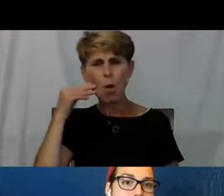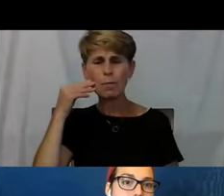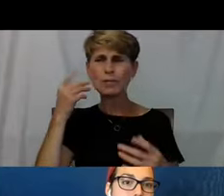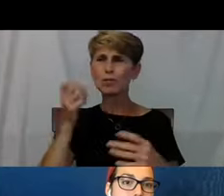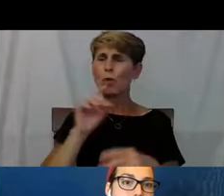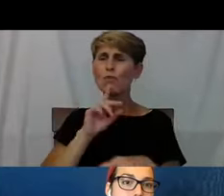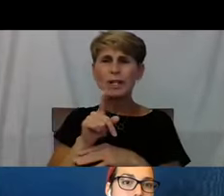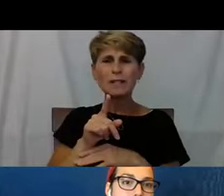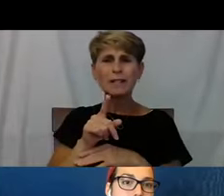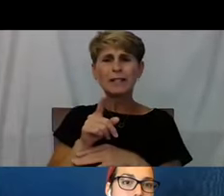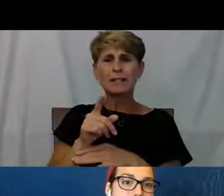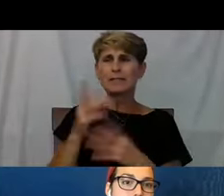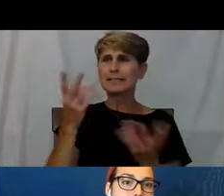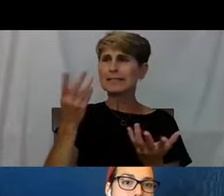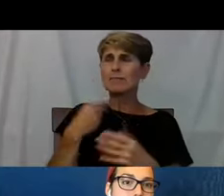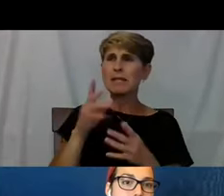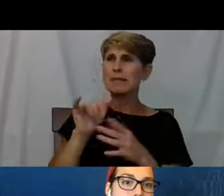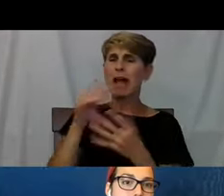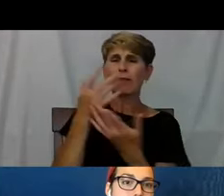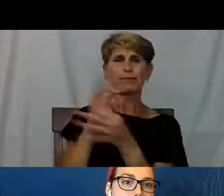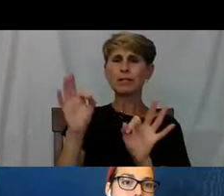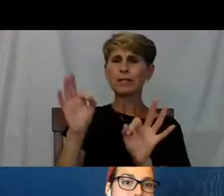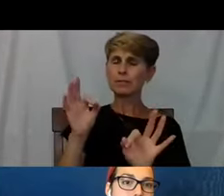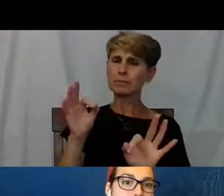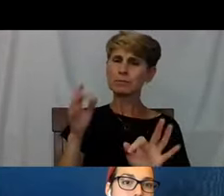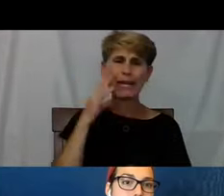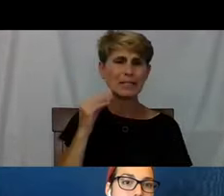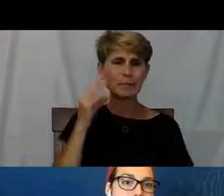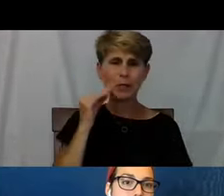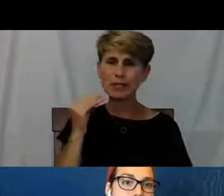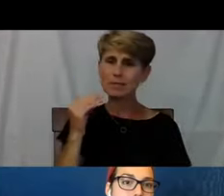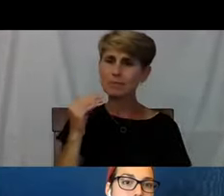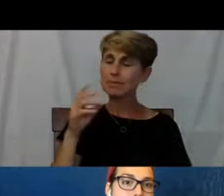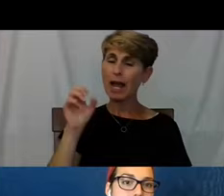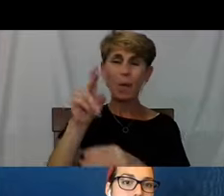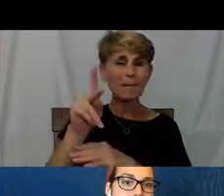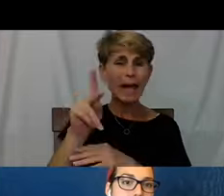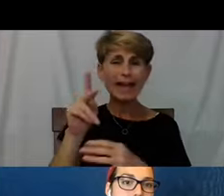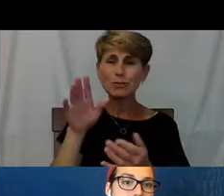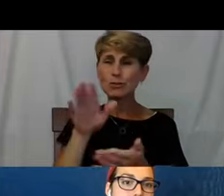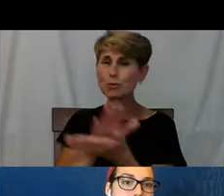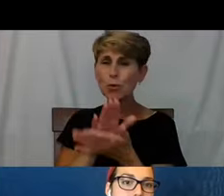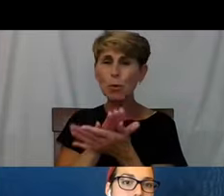So here I am with y'all. I've gone back to school. I'm taking creative writing at San Francisco State,